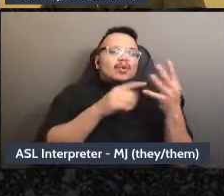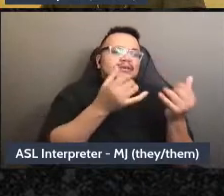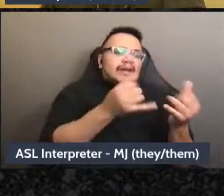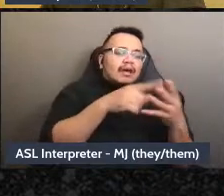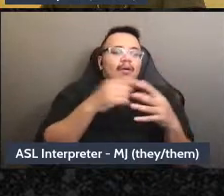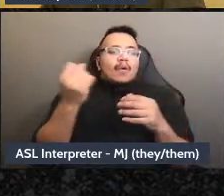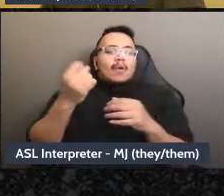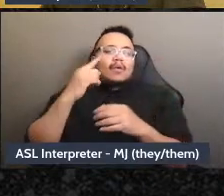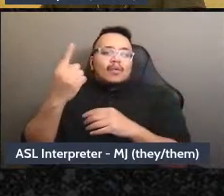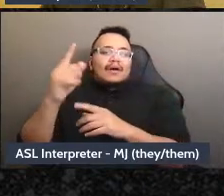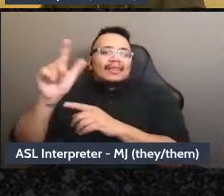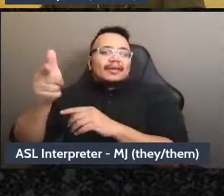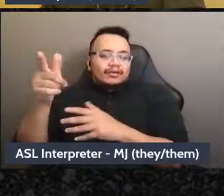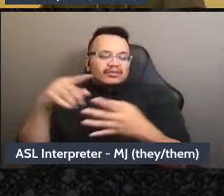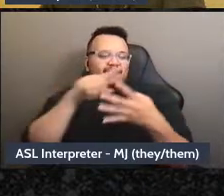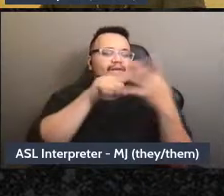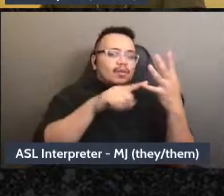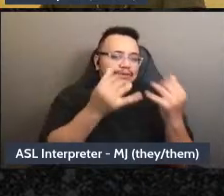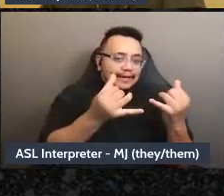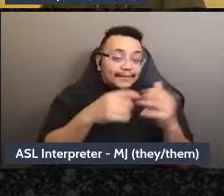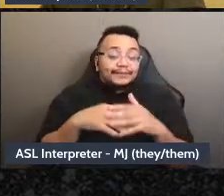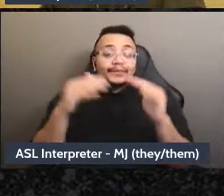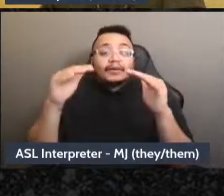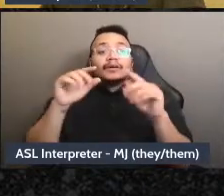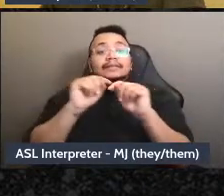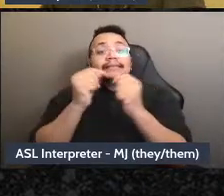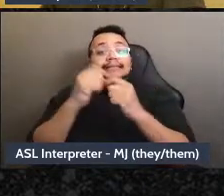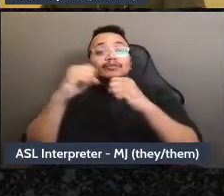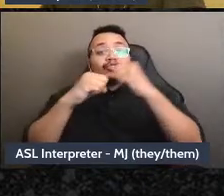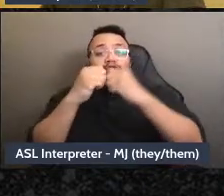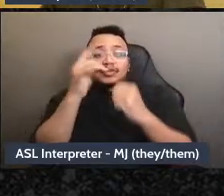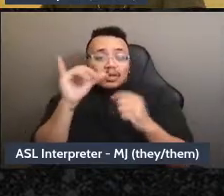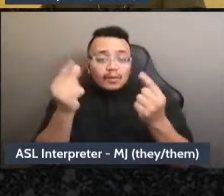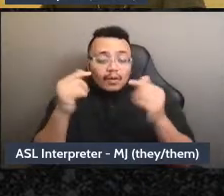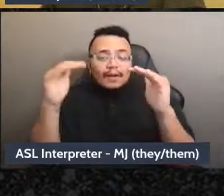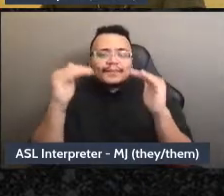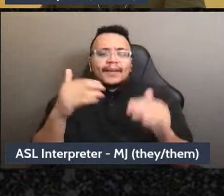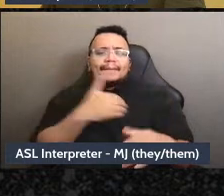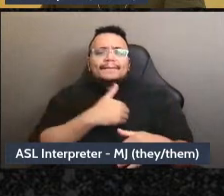useful to have teams membership, like why it's important to know who's in our group and not